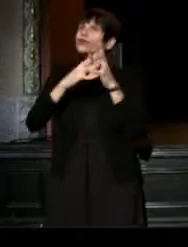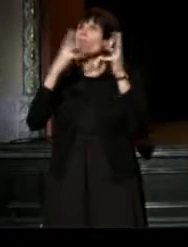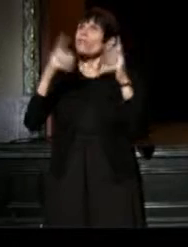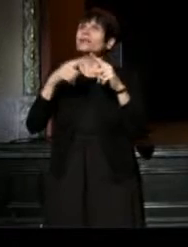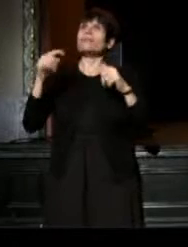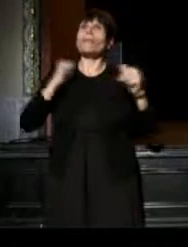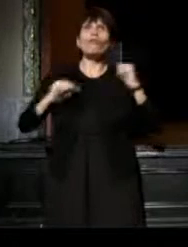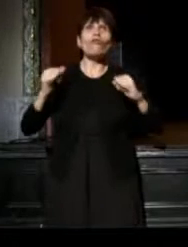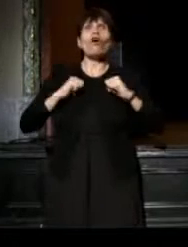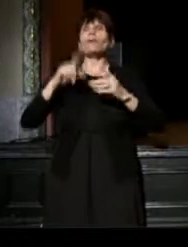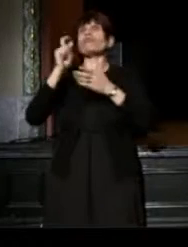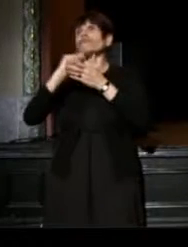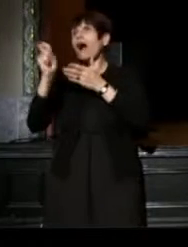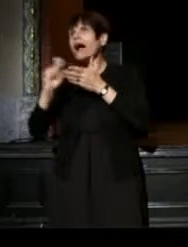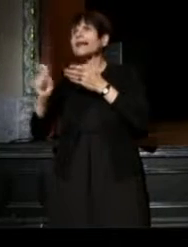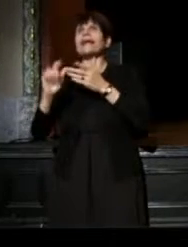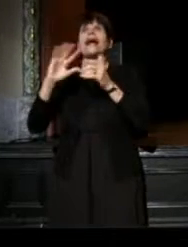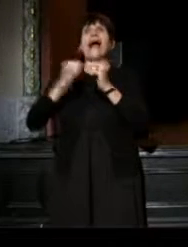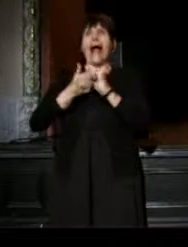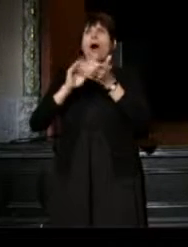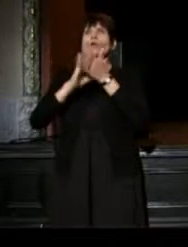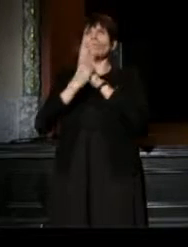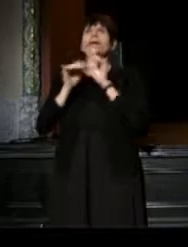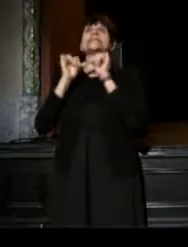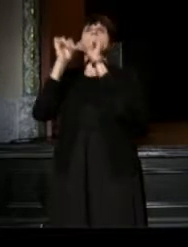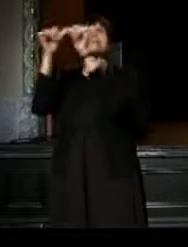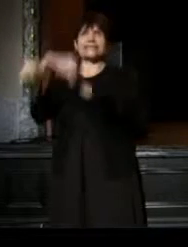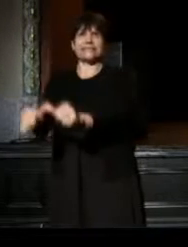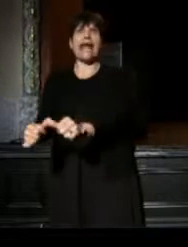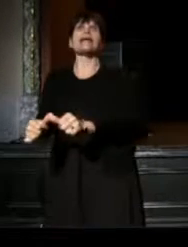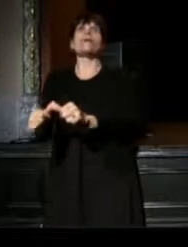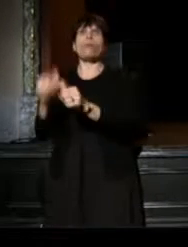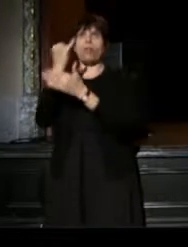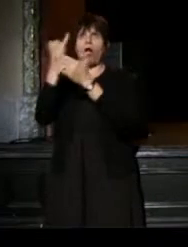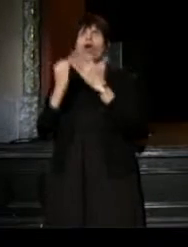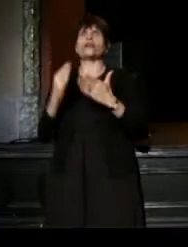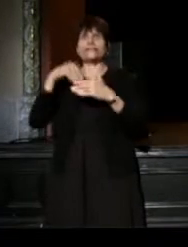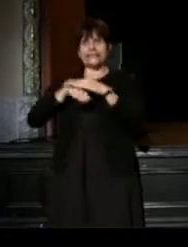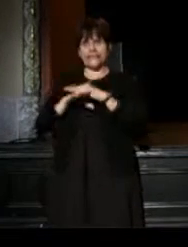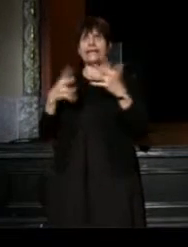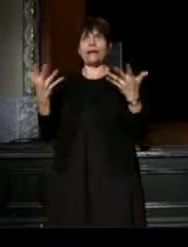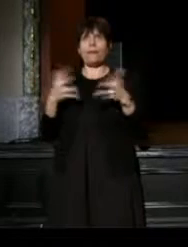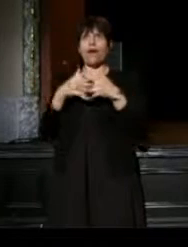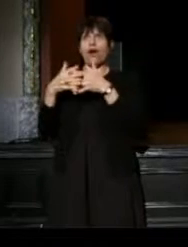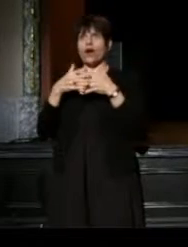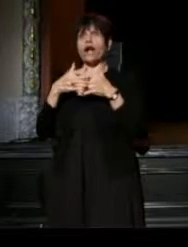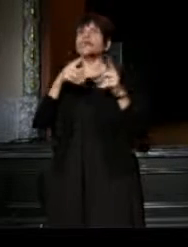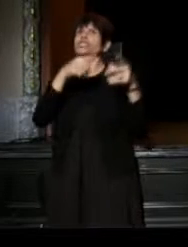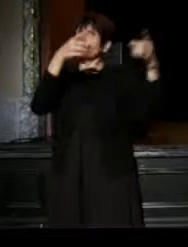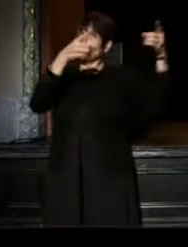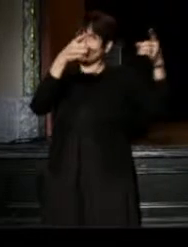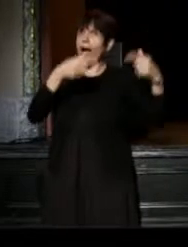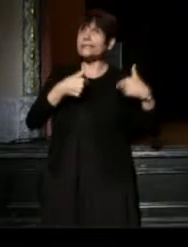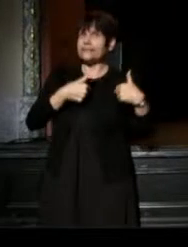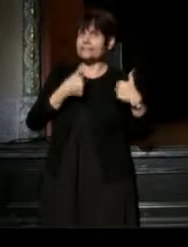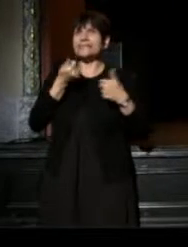and writing, as well as how to be a sustainable artist in America. Just last year, she directed me in several others,